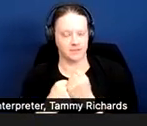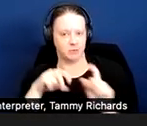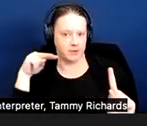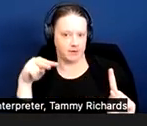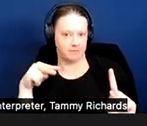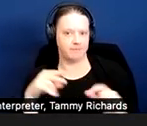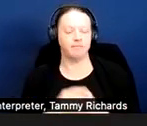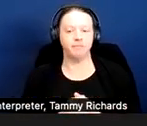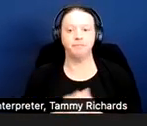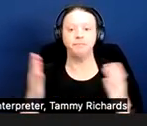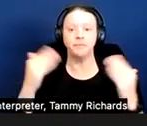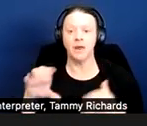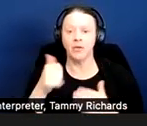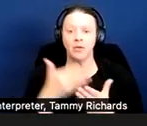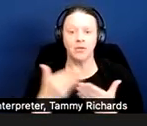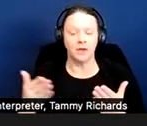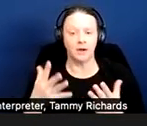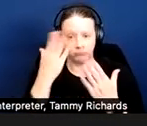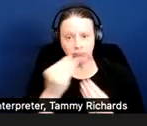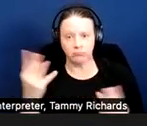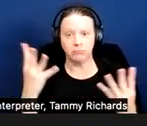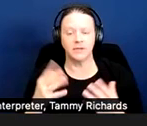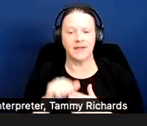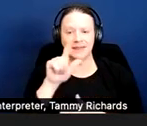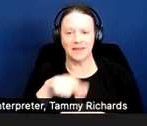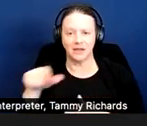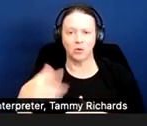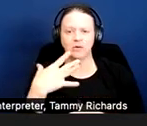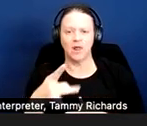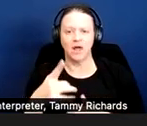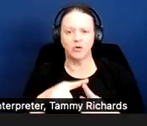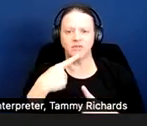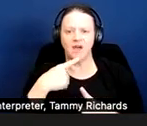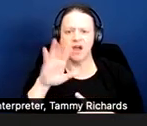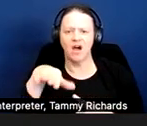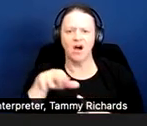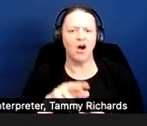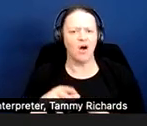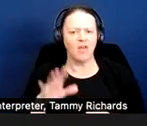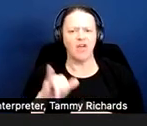Another thing I'd note is that landlords like to claim fraud oftentimes when tenants request